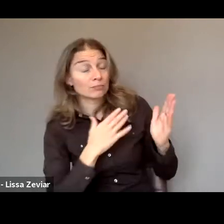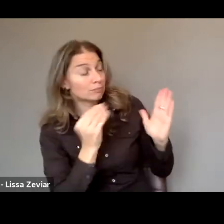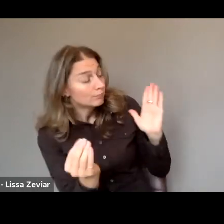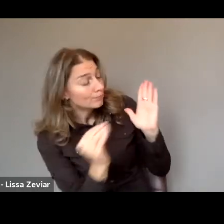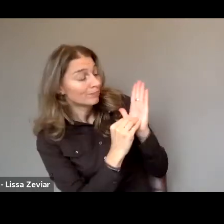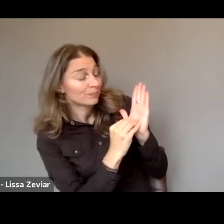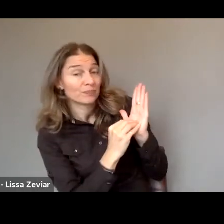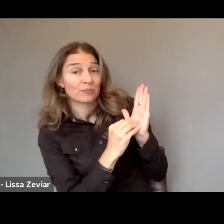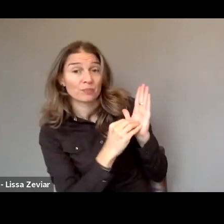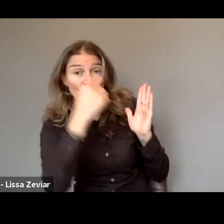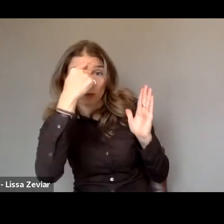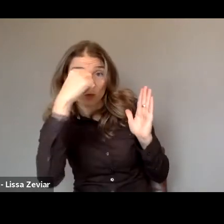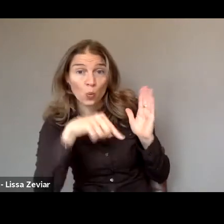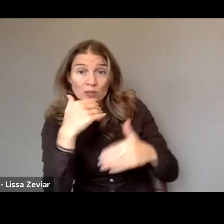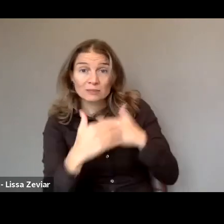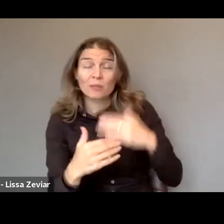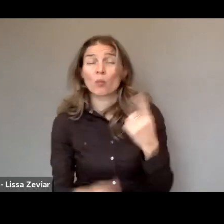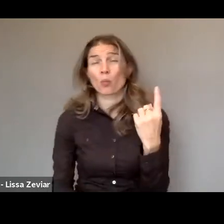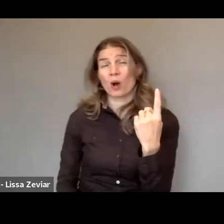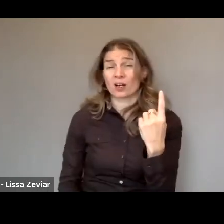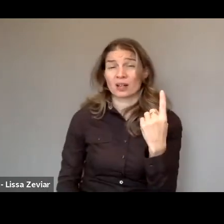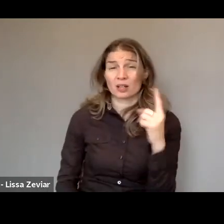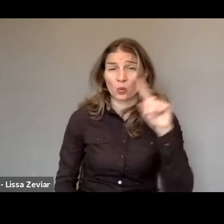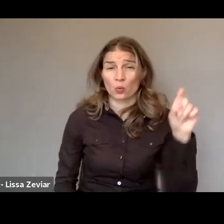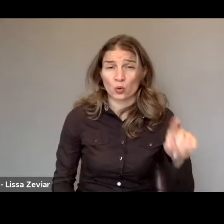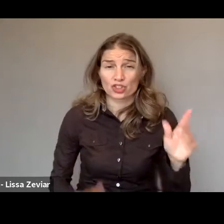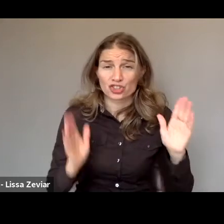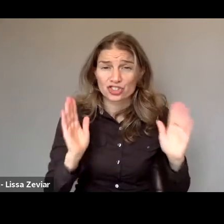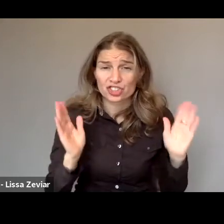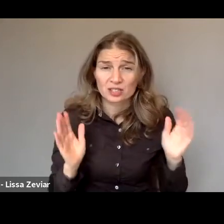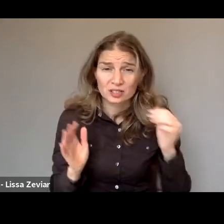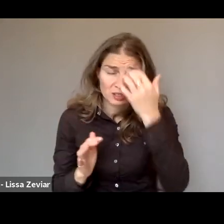but there was only one question asking for the health status.